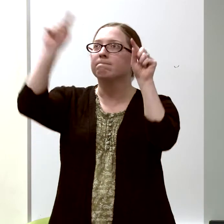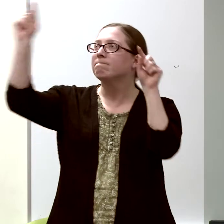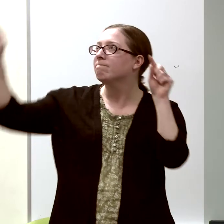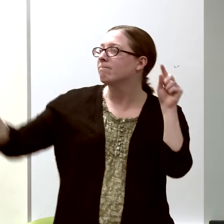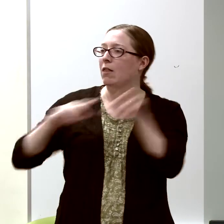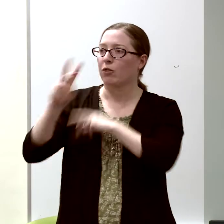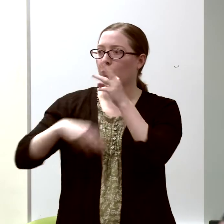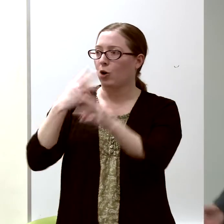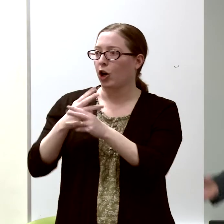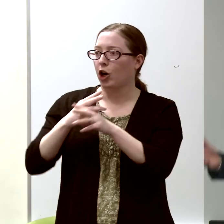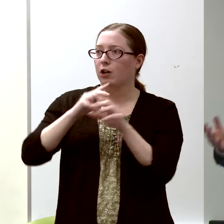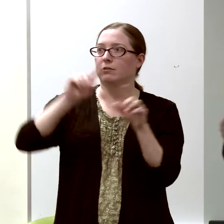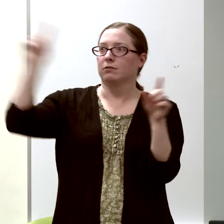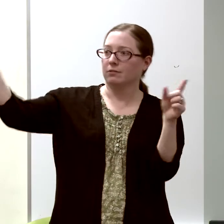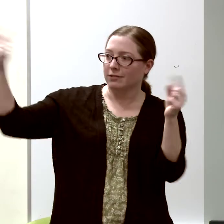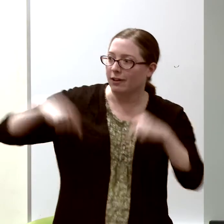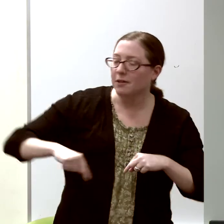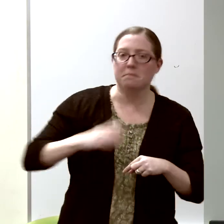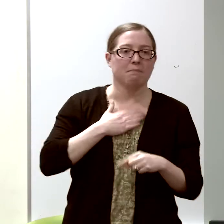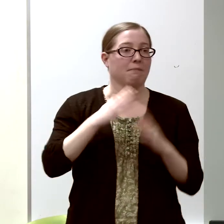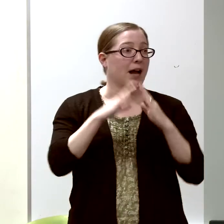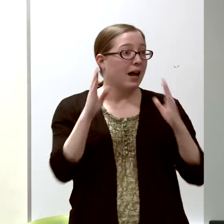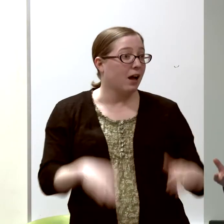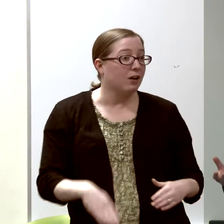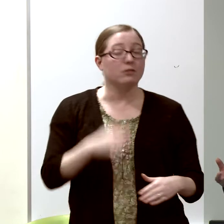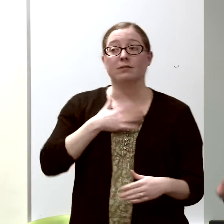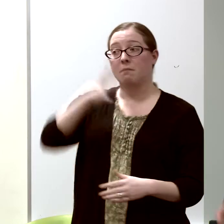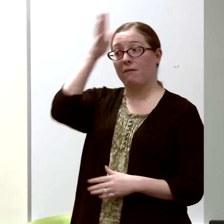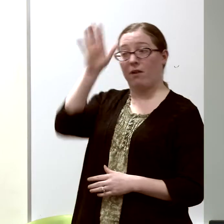coming through our house, my father's students.